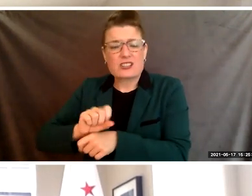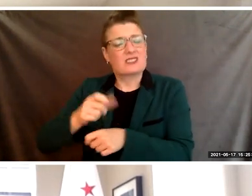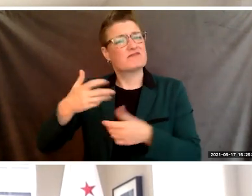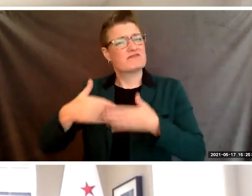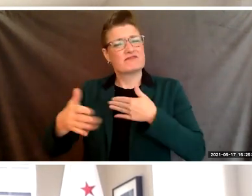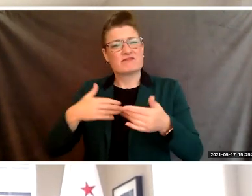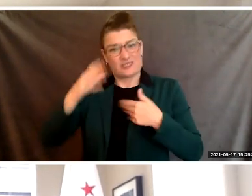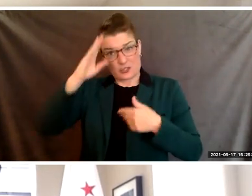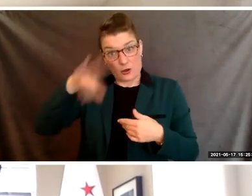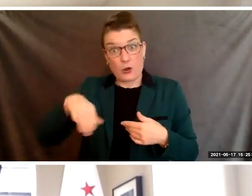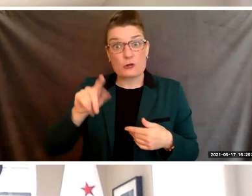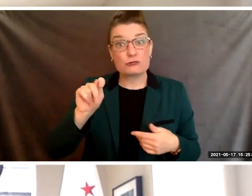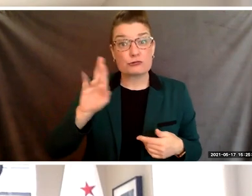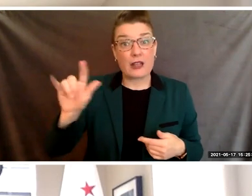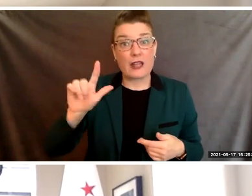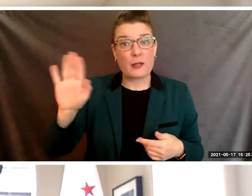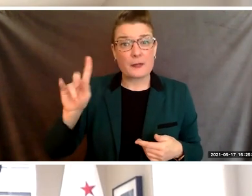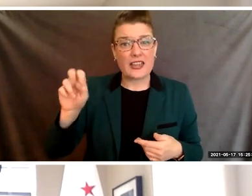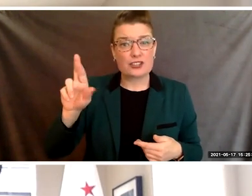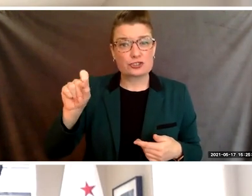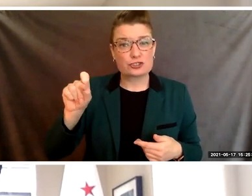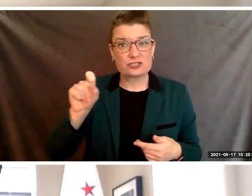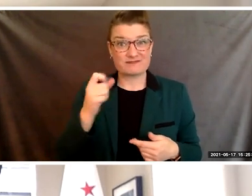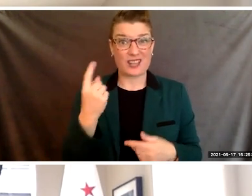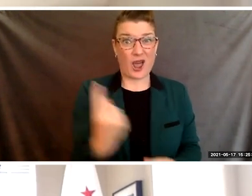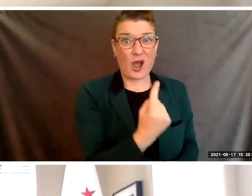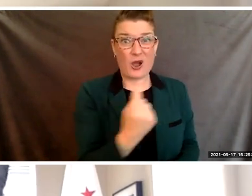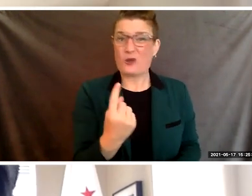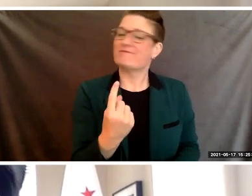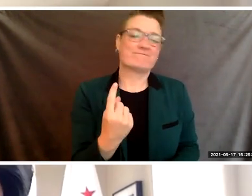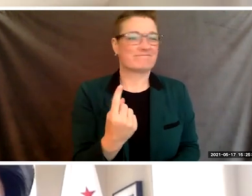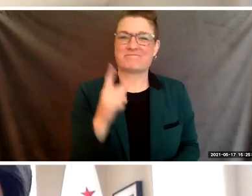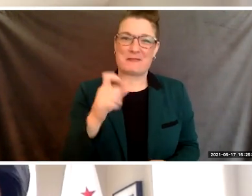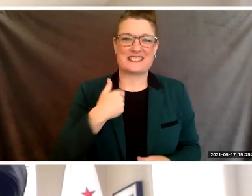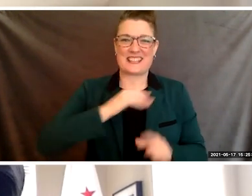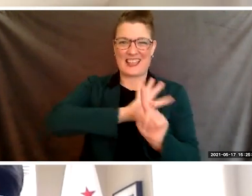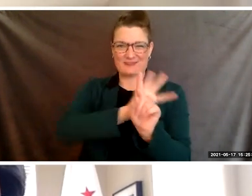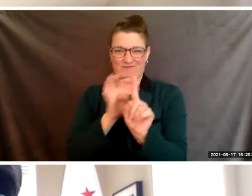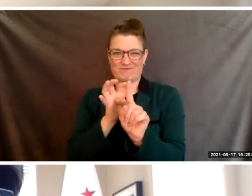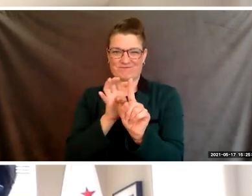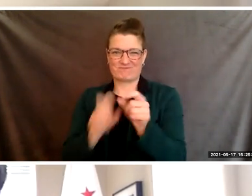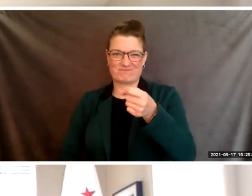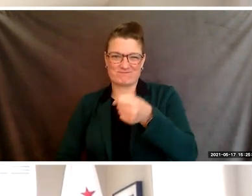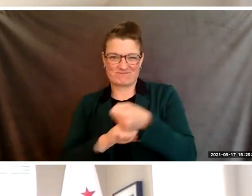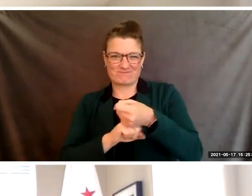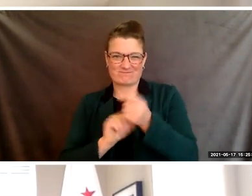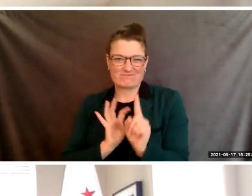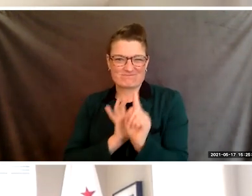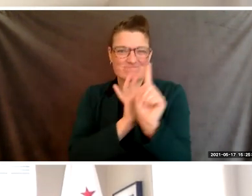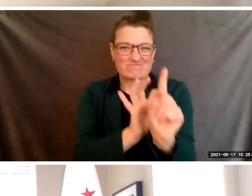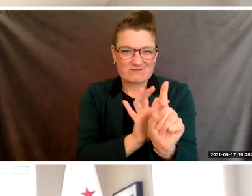Behind every major accomplishment, there's always been a team to back them up. So seek the advice and support of your friends, your family,